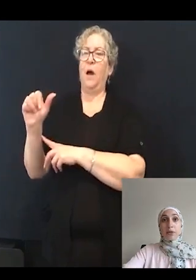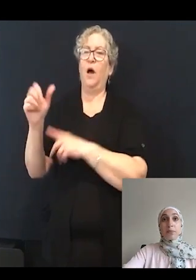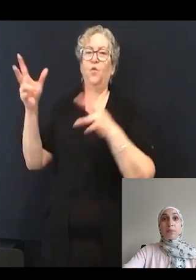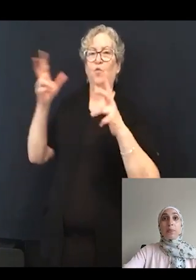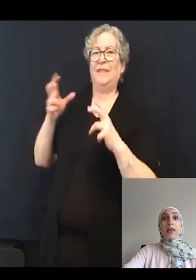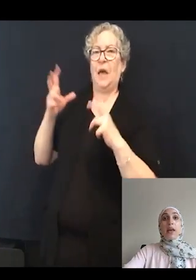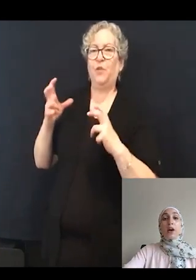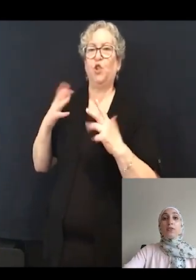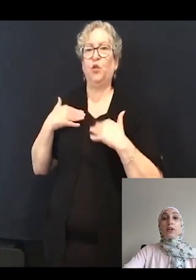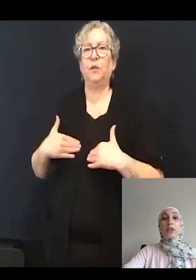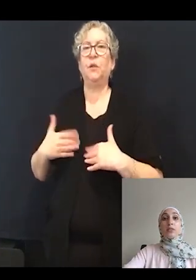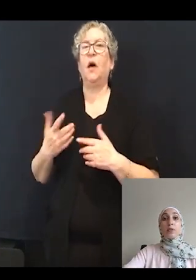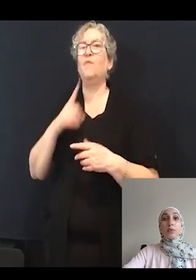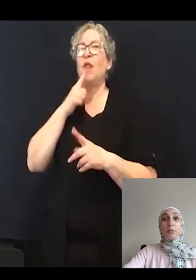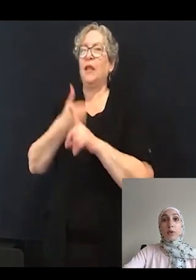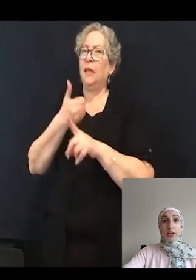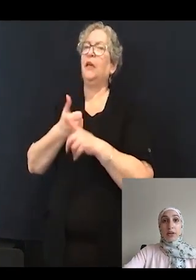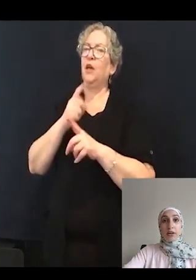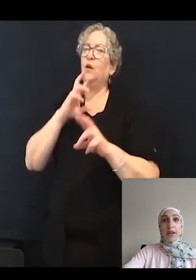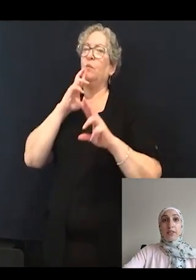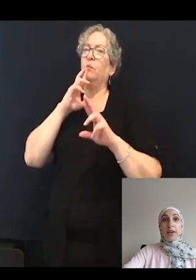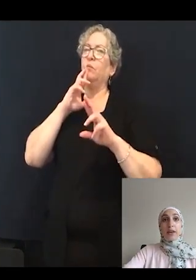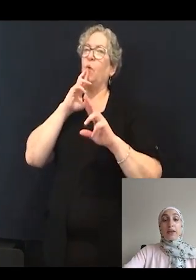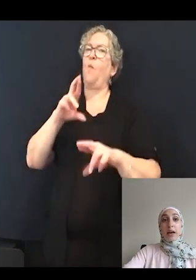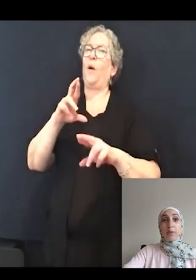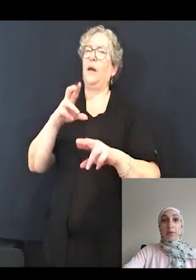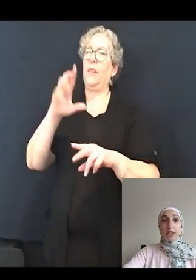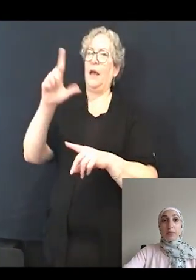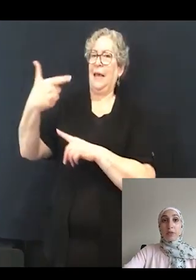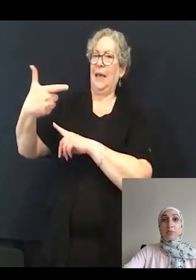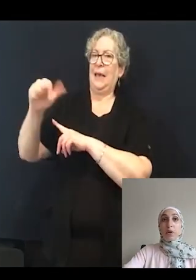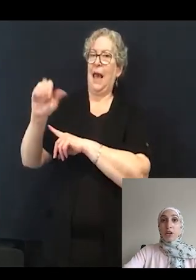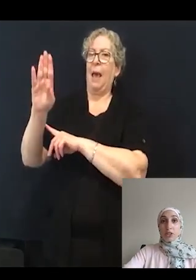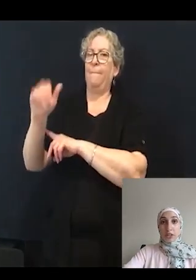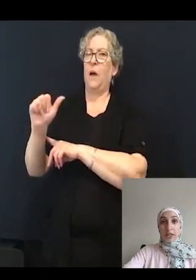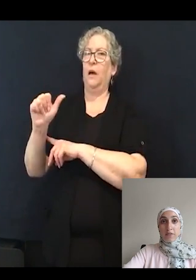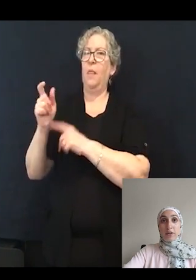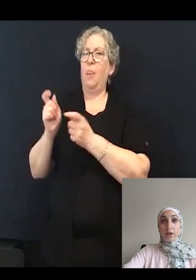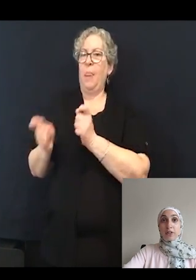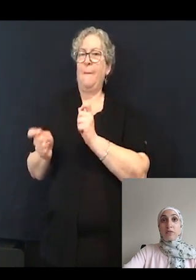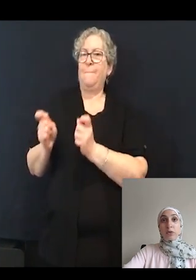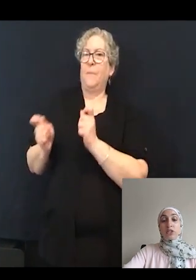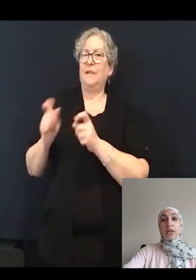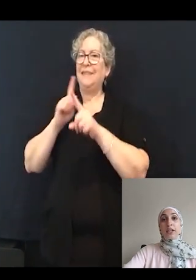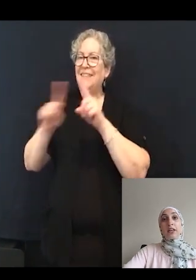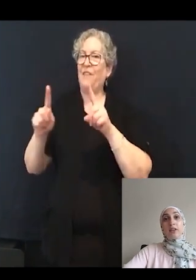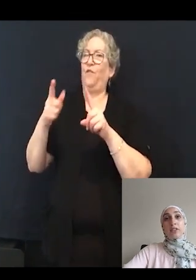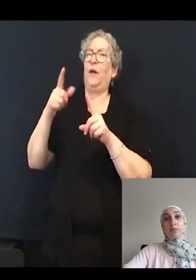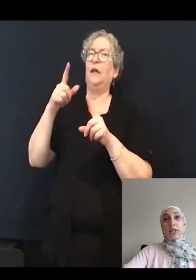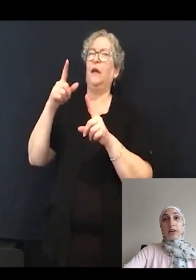However, it's been reported that GABA receptors modulate various voltage gated calcium channels.